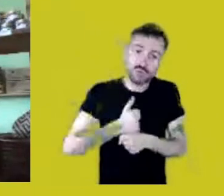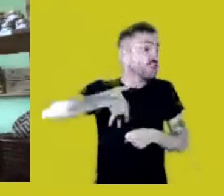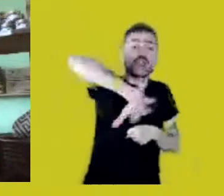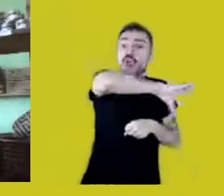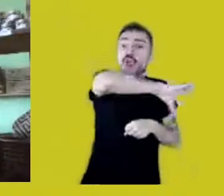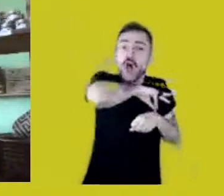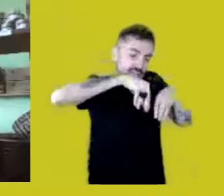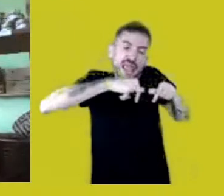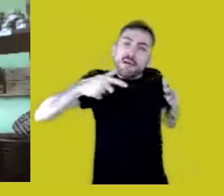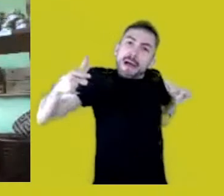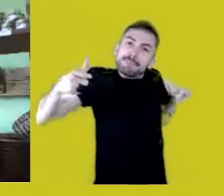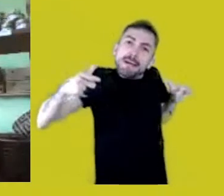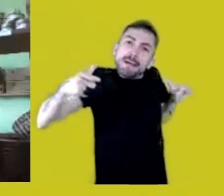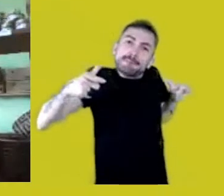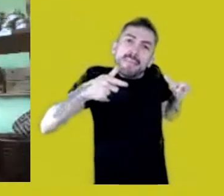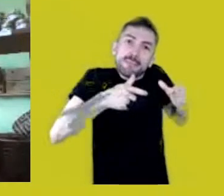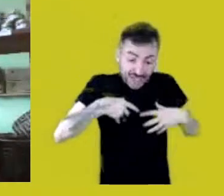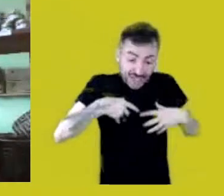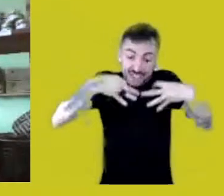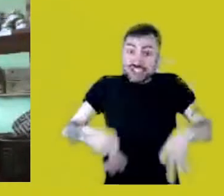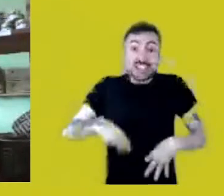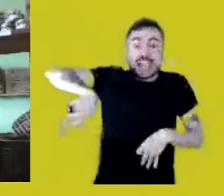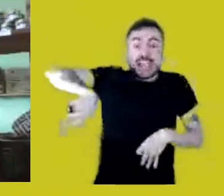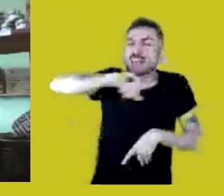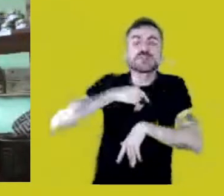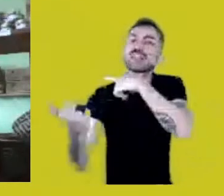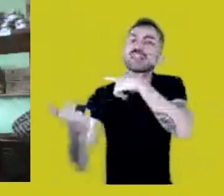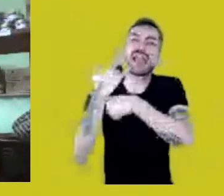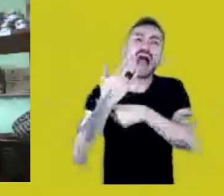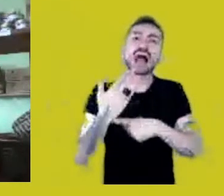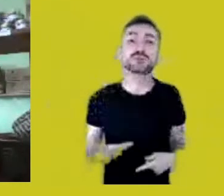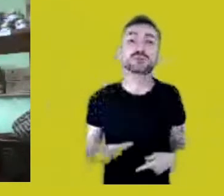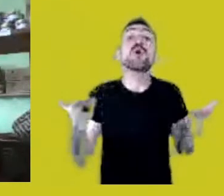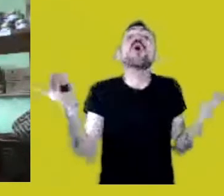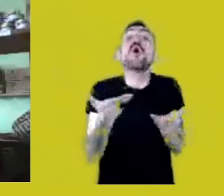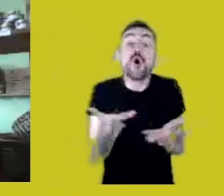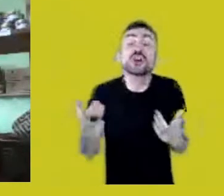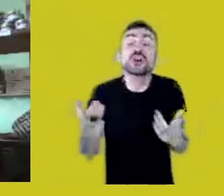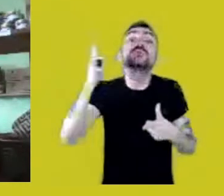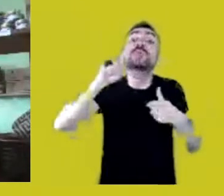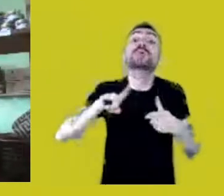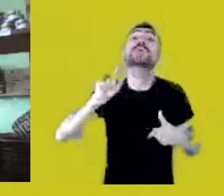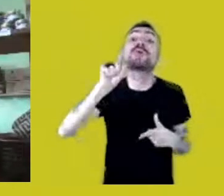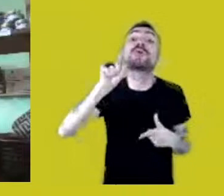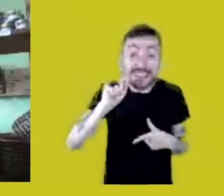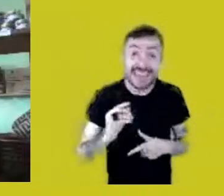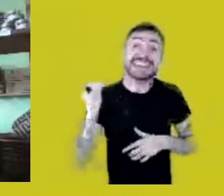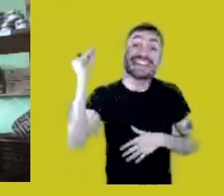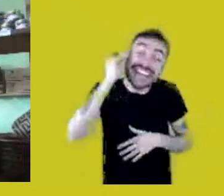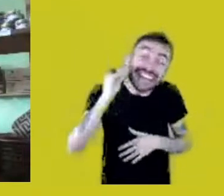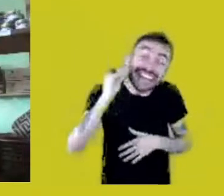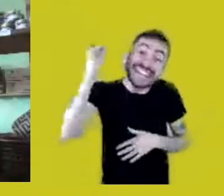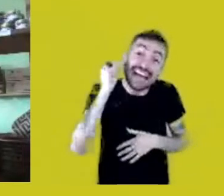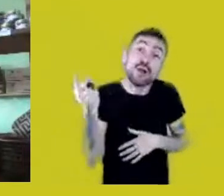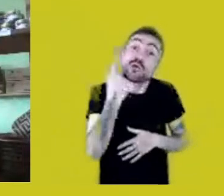our rights are denied. Today it’s not about trying to implement our rights.